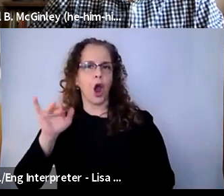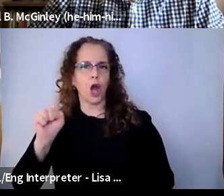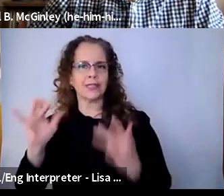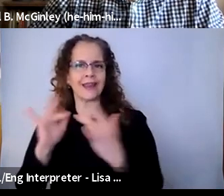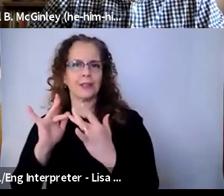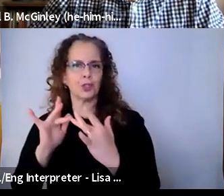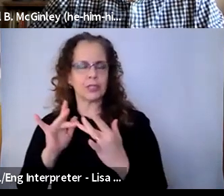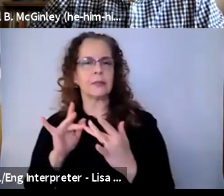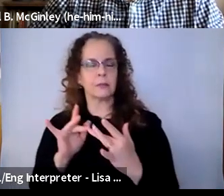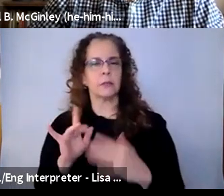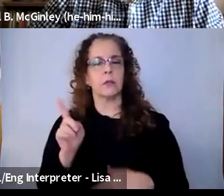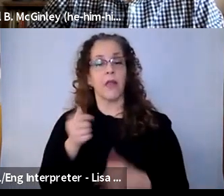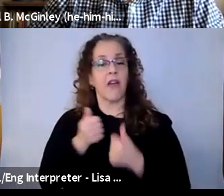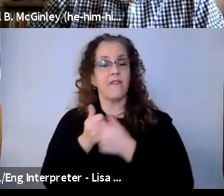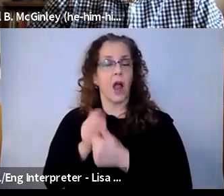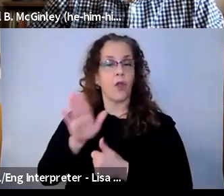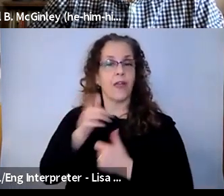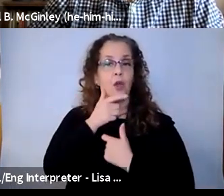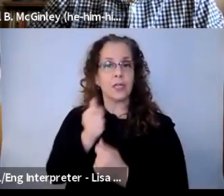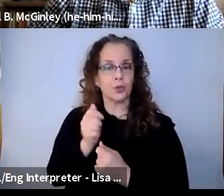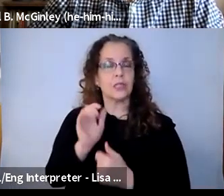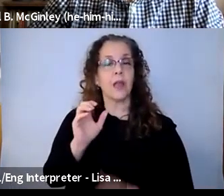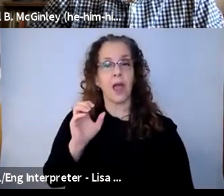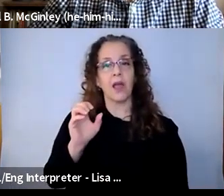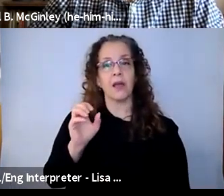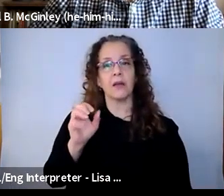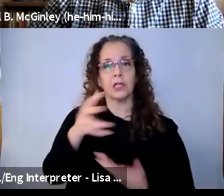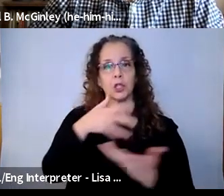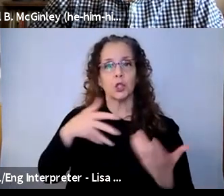interests, which, social justice, Black Lives Matter,